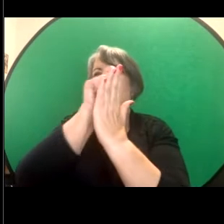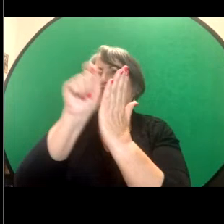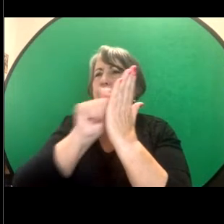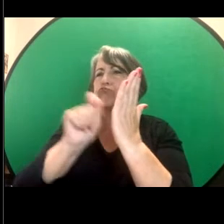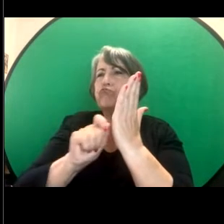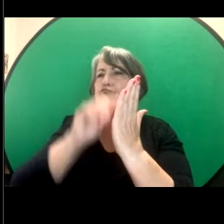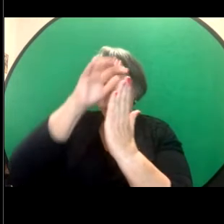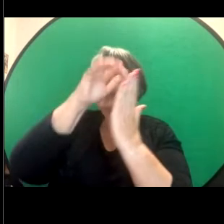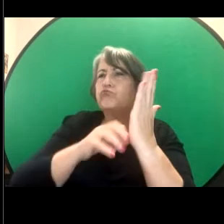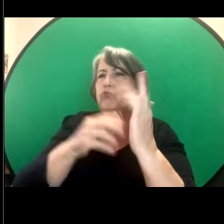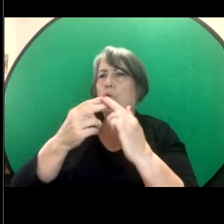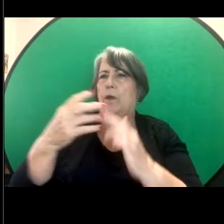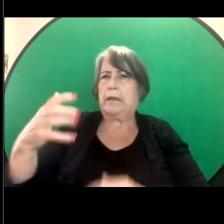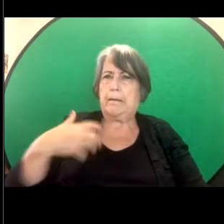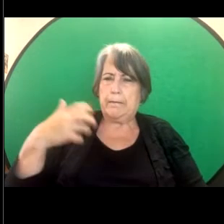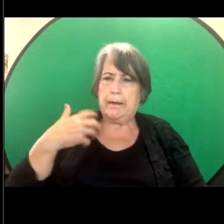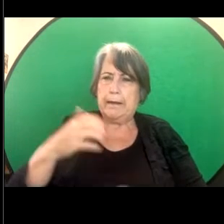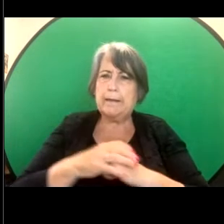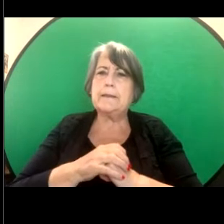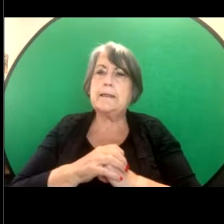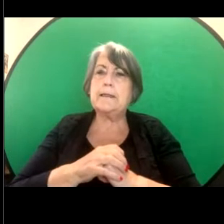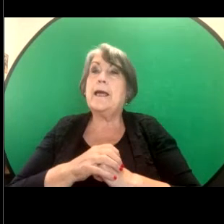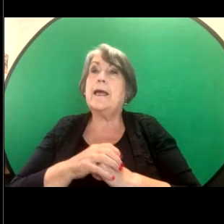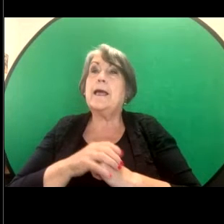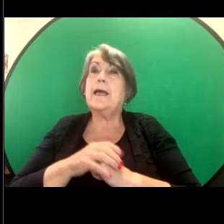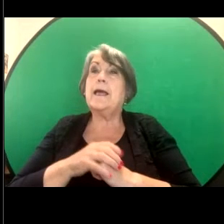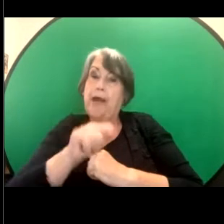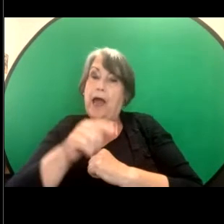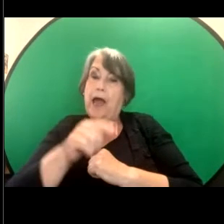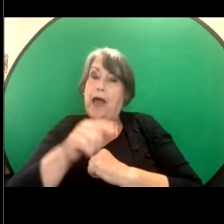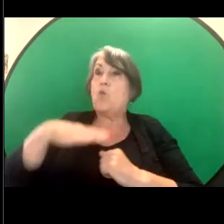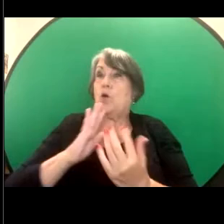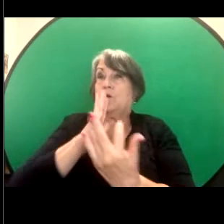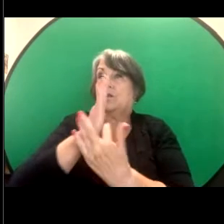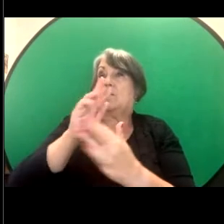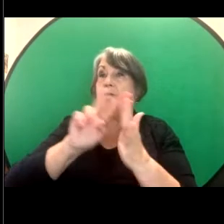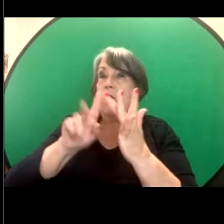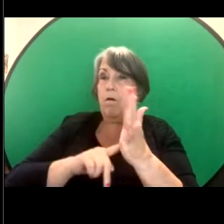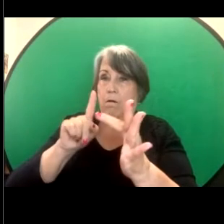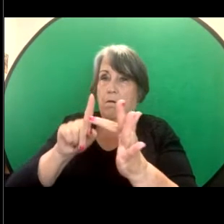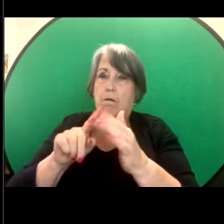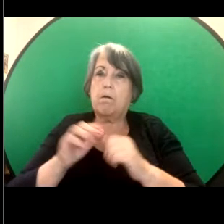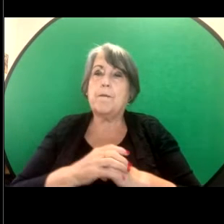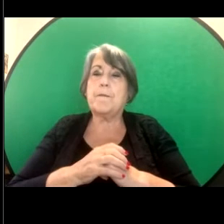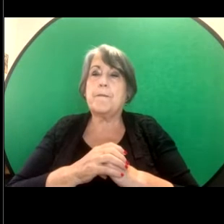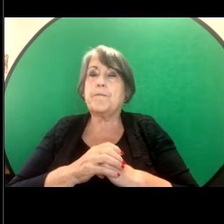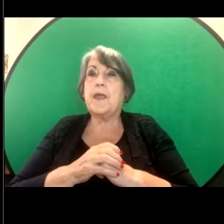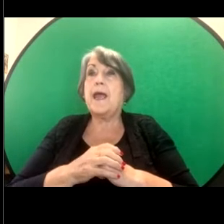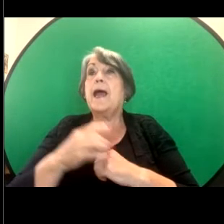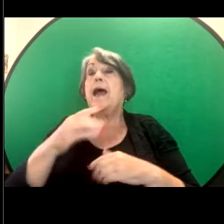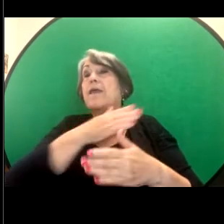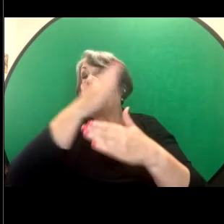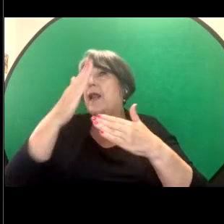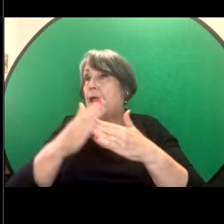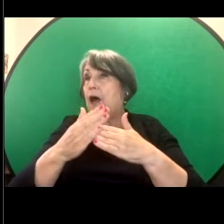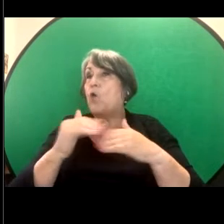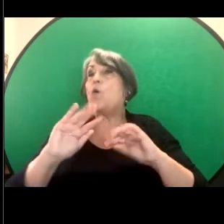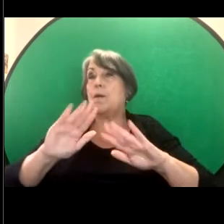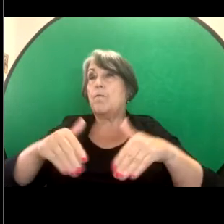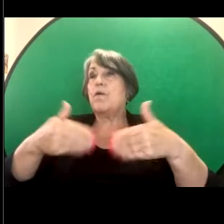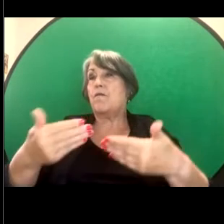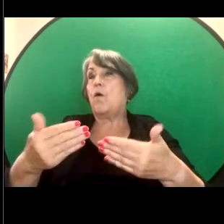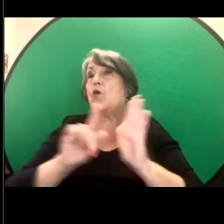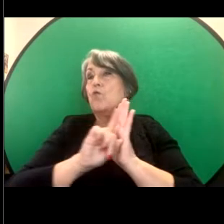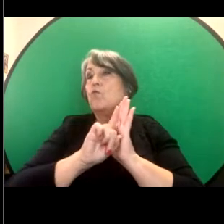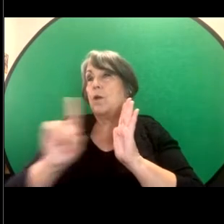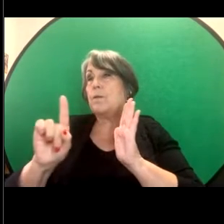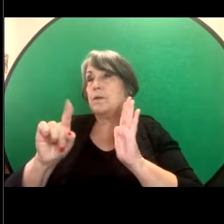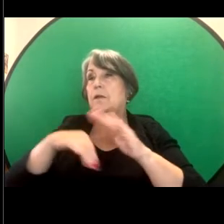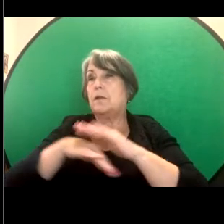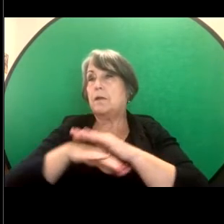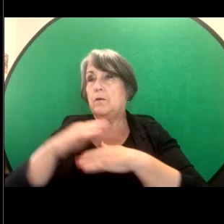that they are wanting to file. And, lastly, also provide representation with a grant of Legal Aid.